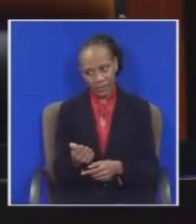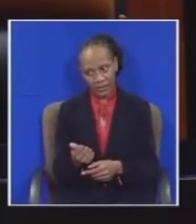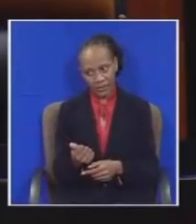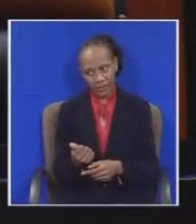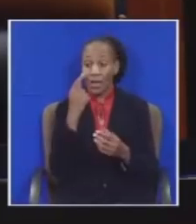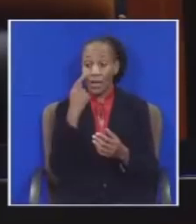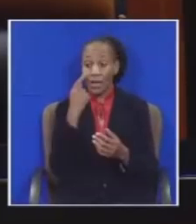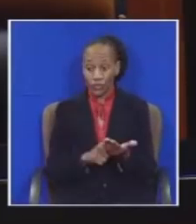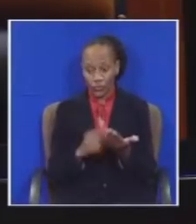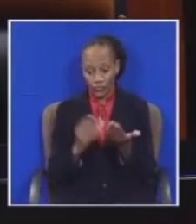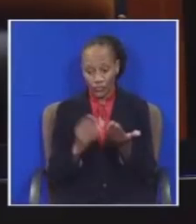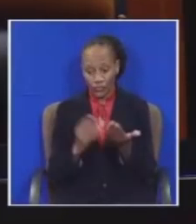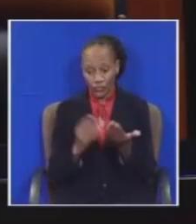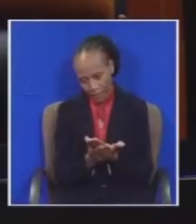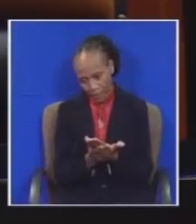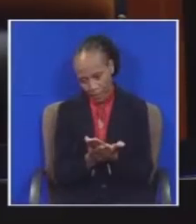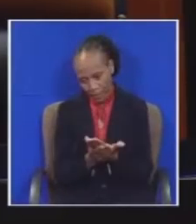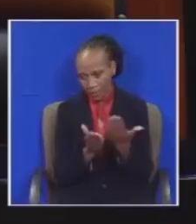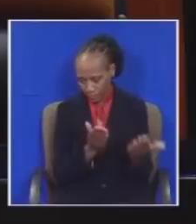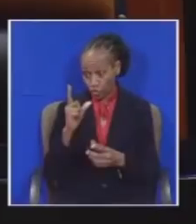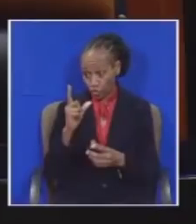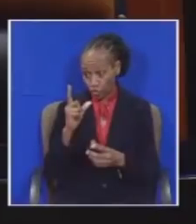That allegation in the correct way meet it